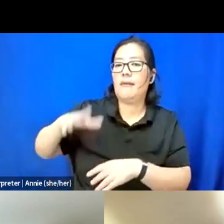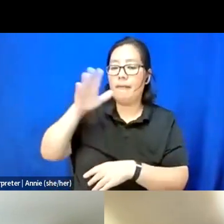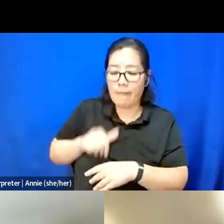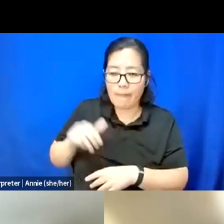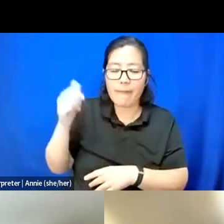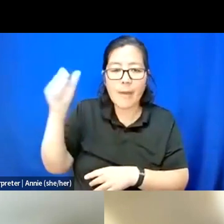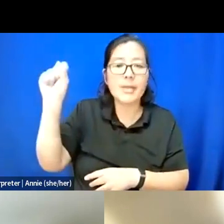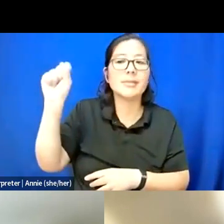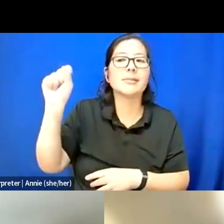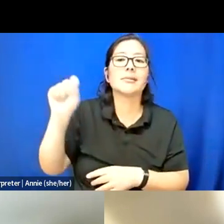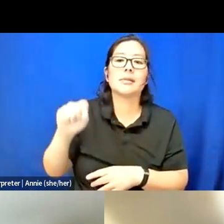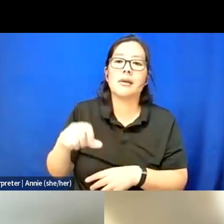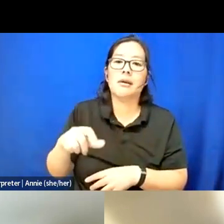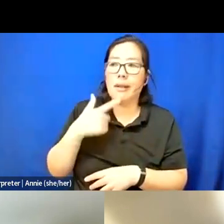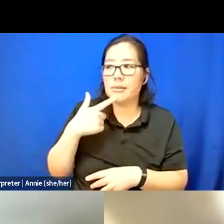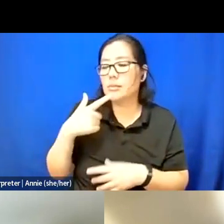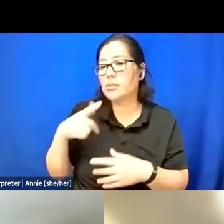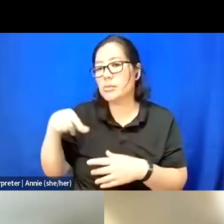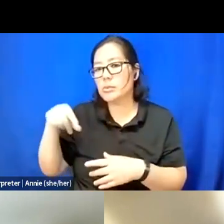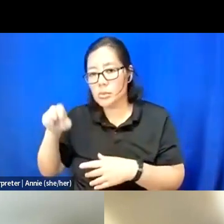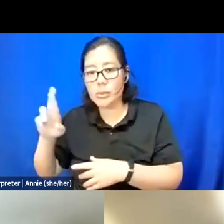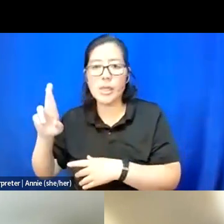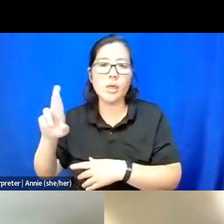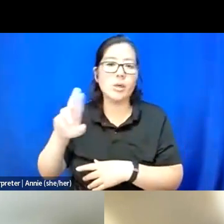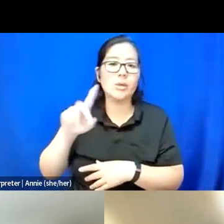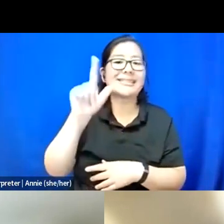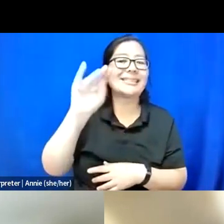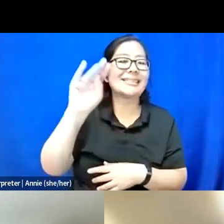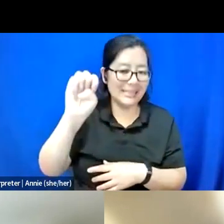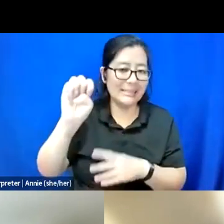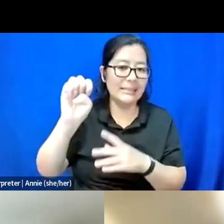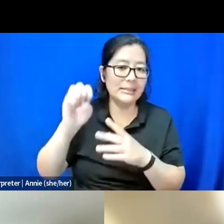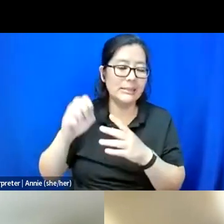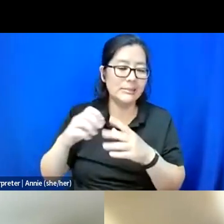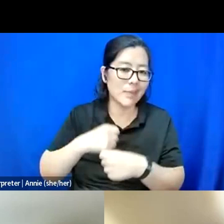like zine making and also letter writing.